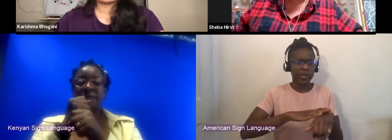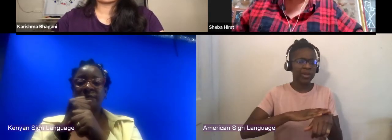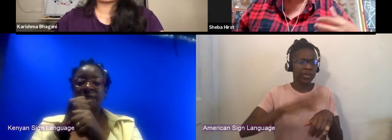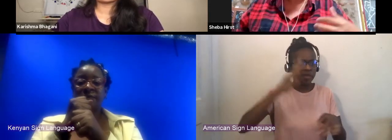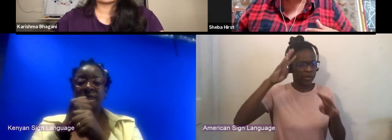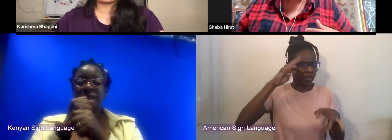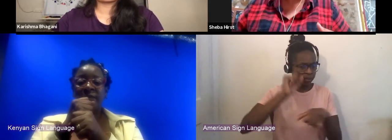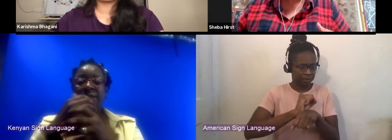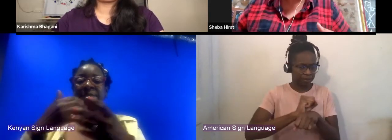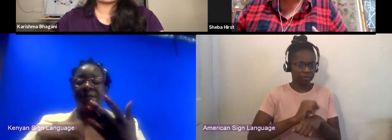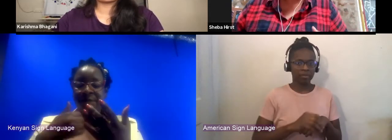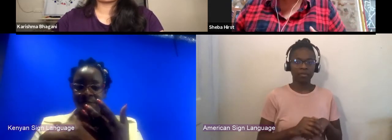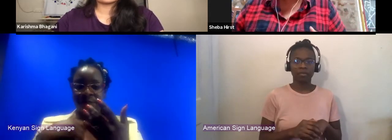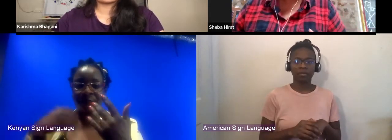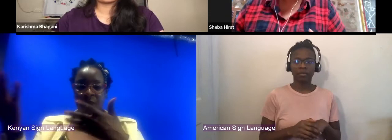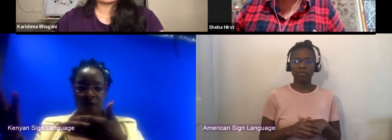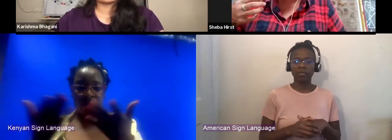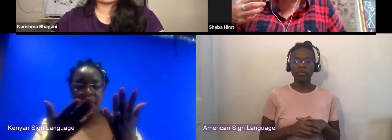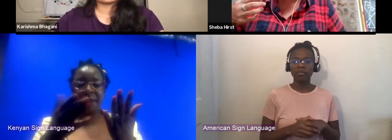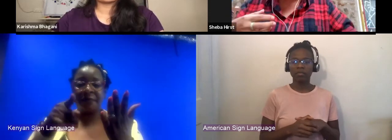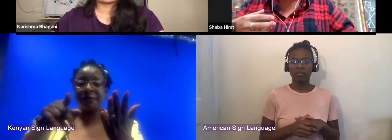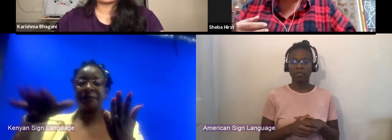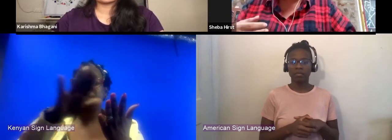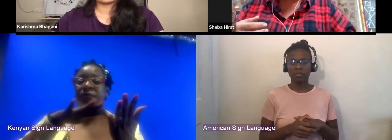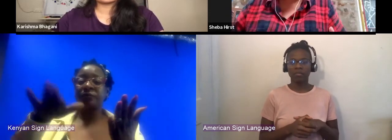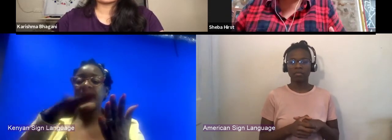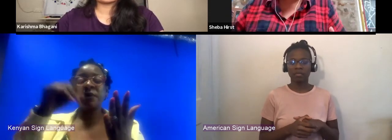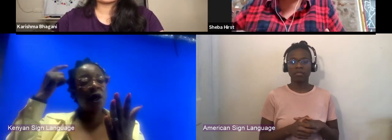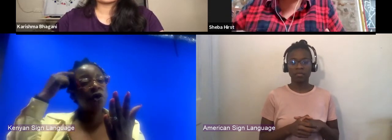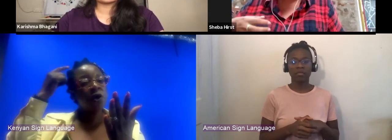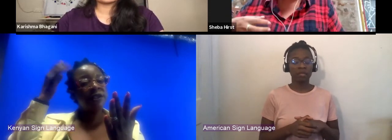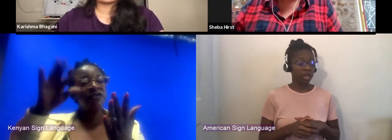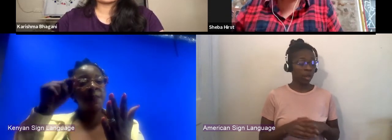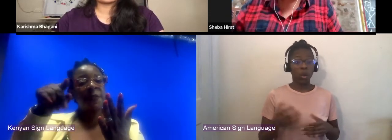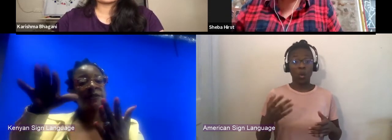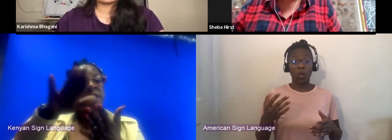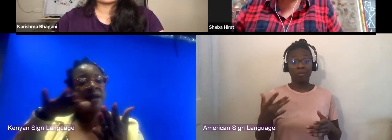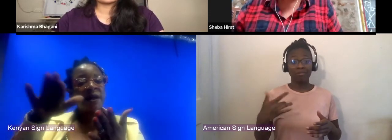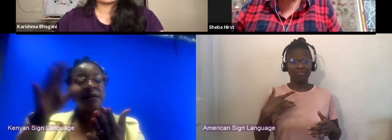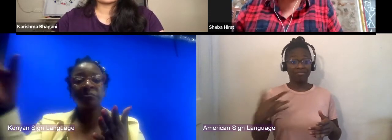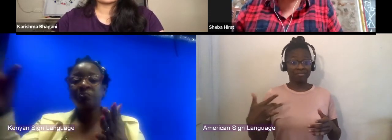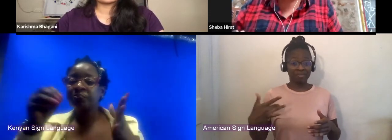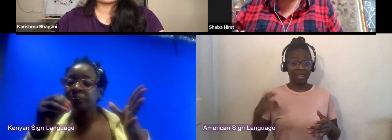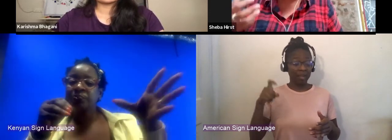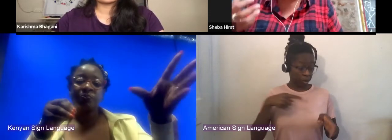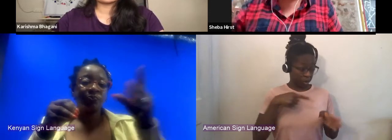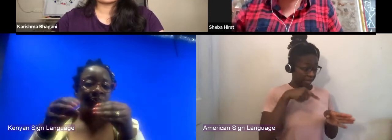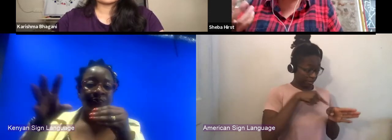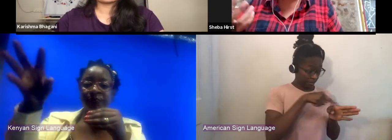from this area and knowledge and insight from this area and using that to build tools